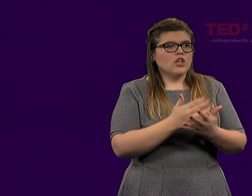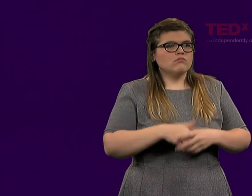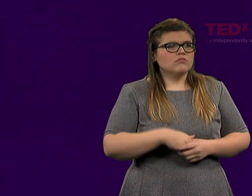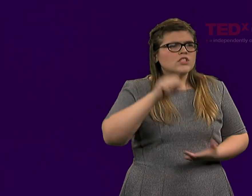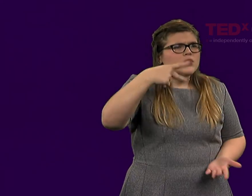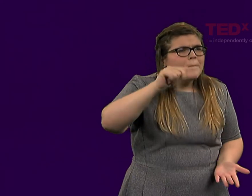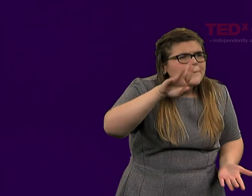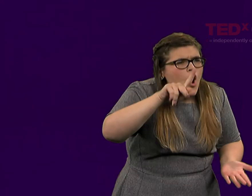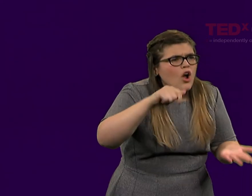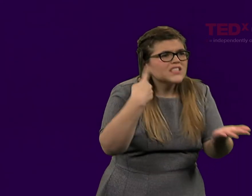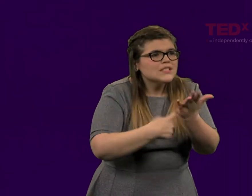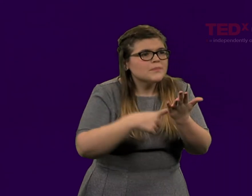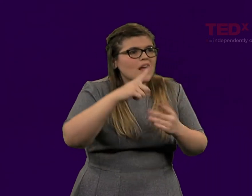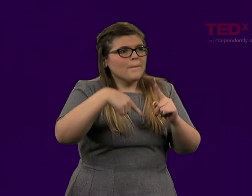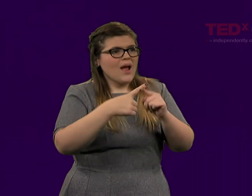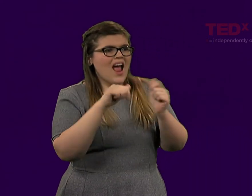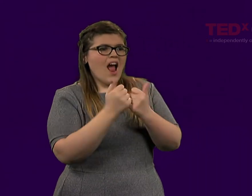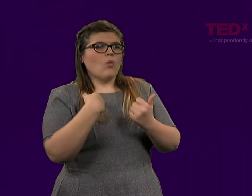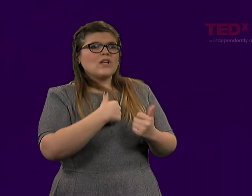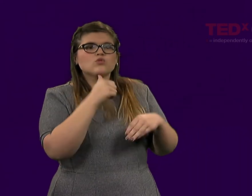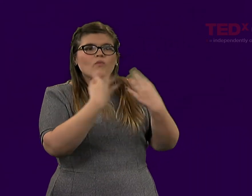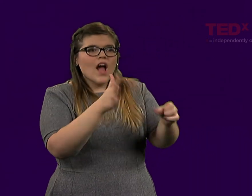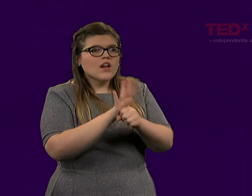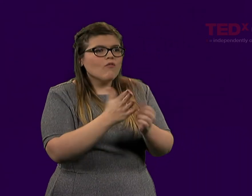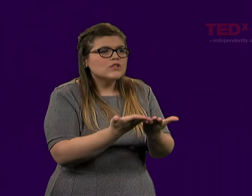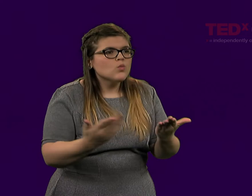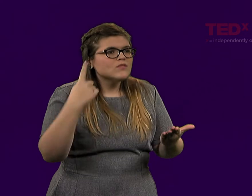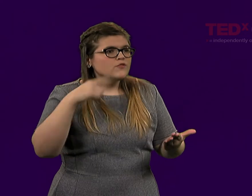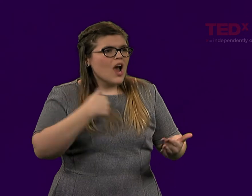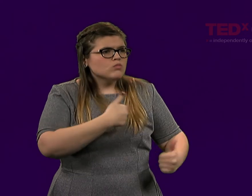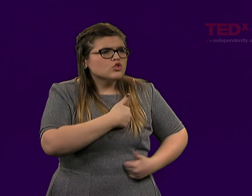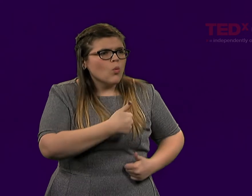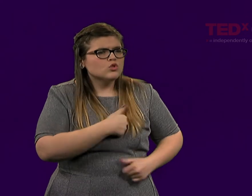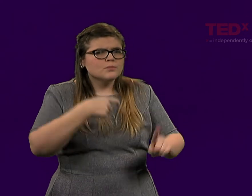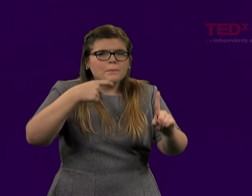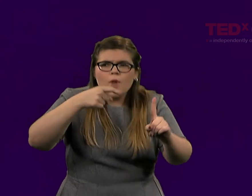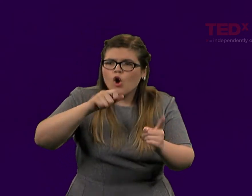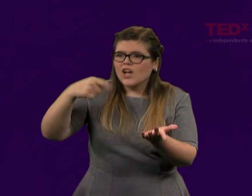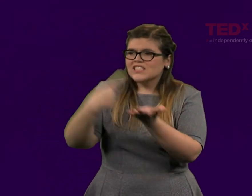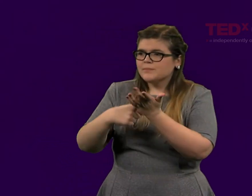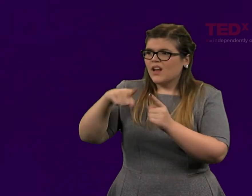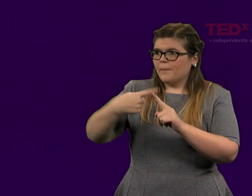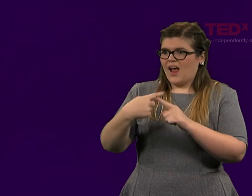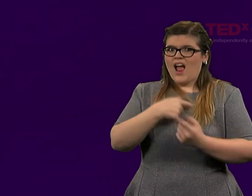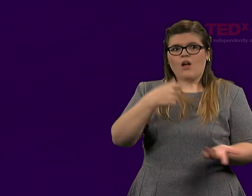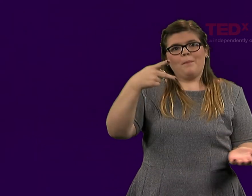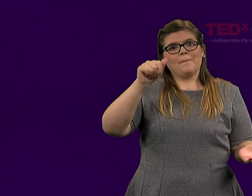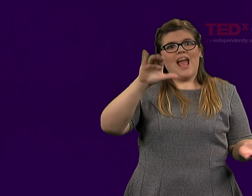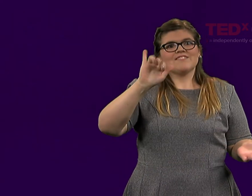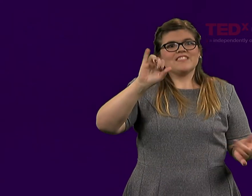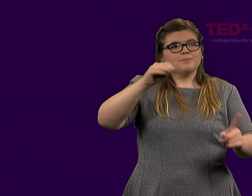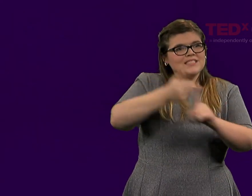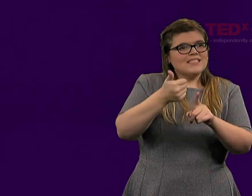And military budgets. I want to spark more conversation about pacifism itself.